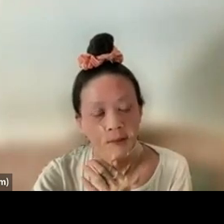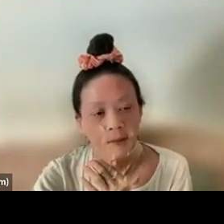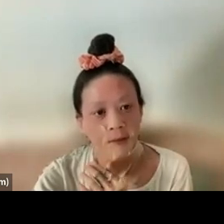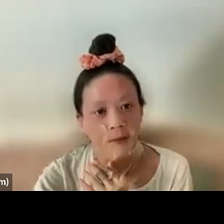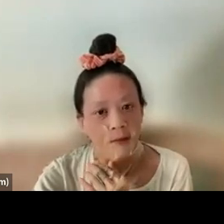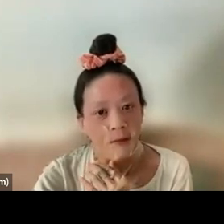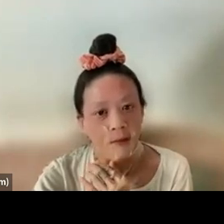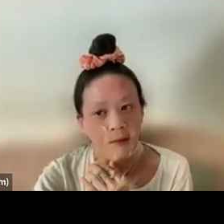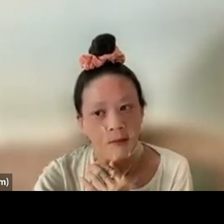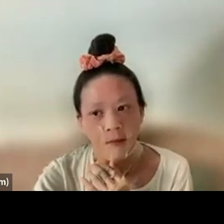Thank you. Oh, Thai.